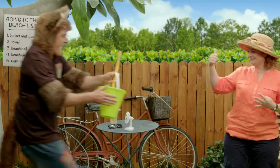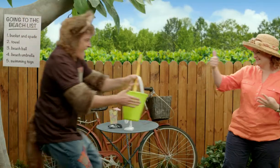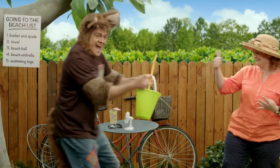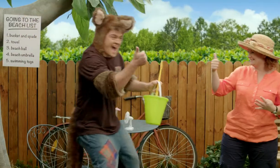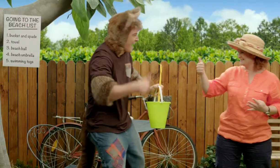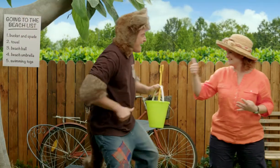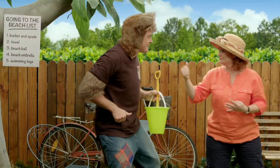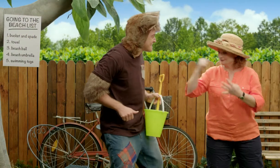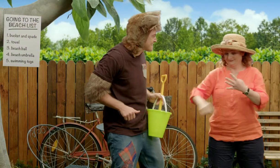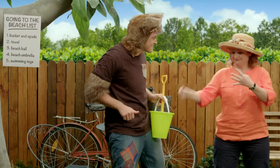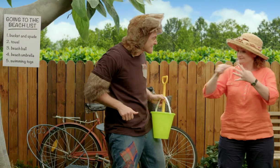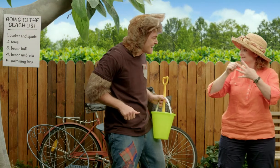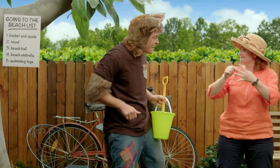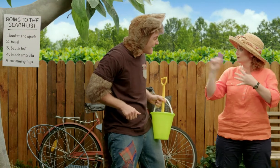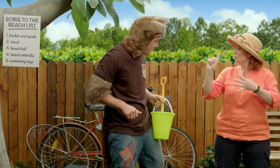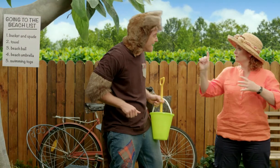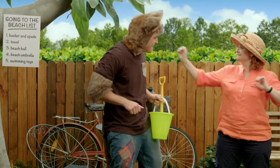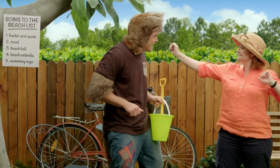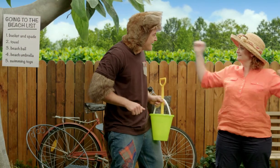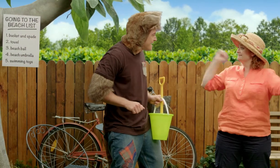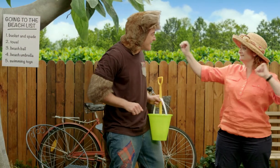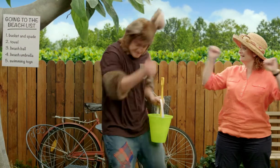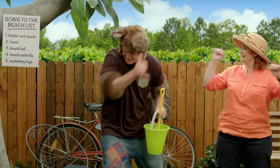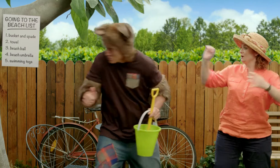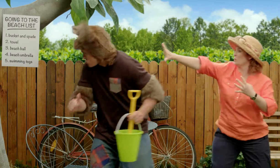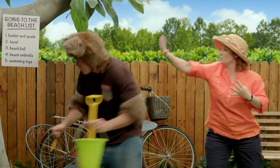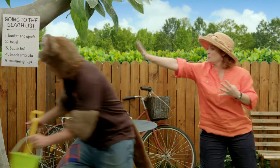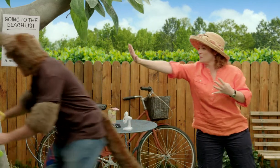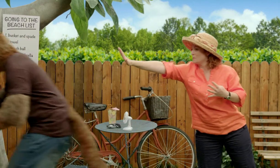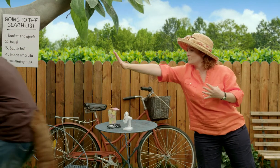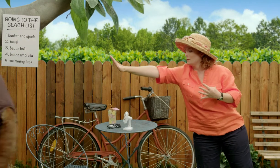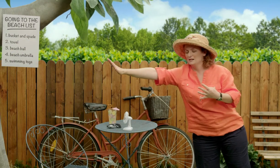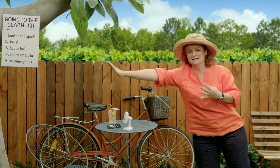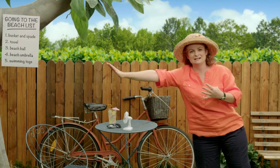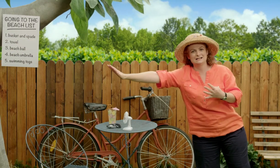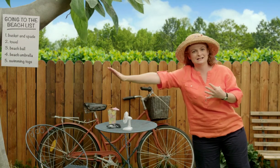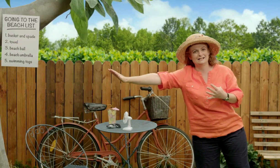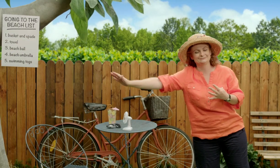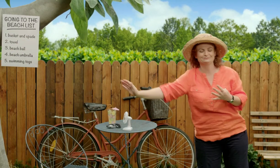Good, good. Right, now we need a towel. Wait, wait! I'm not finished!